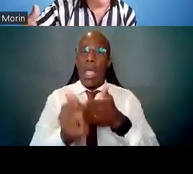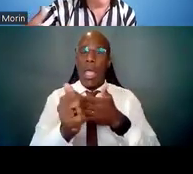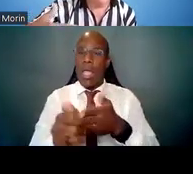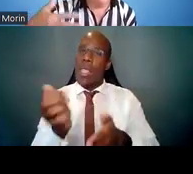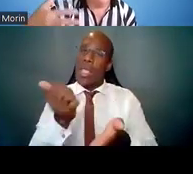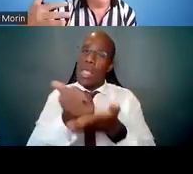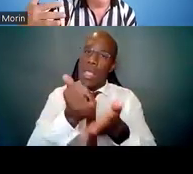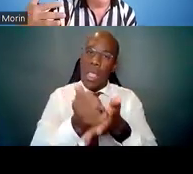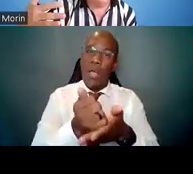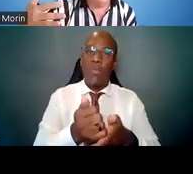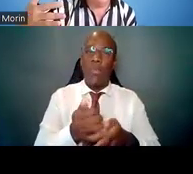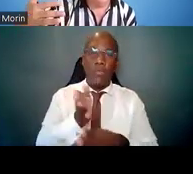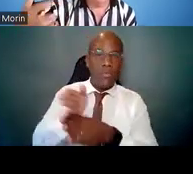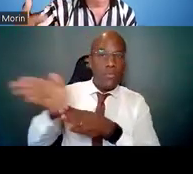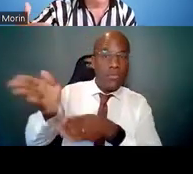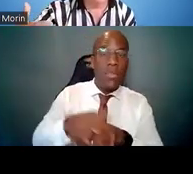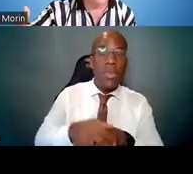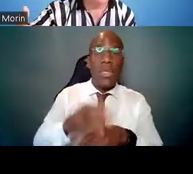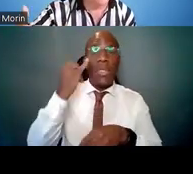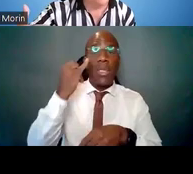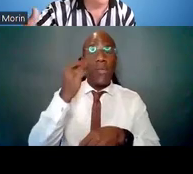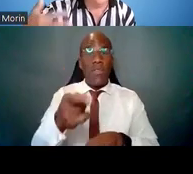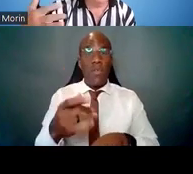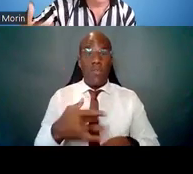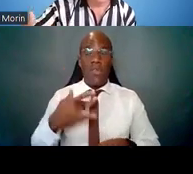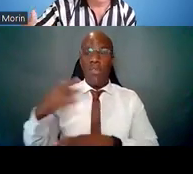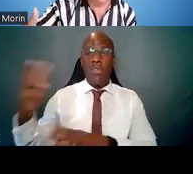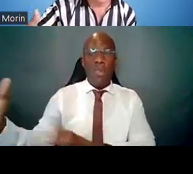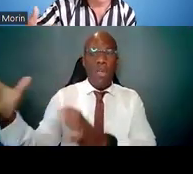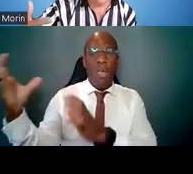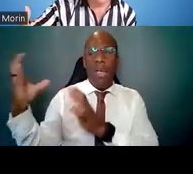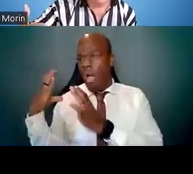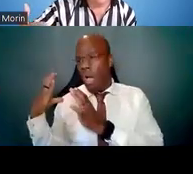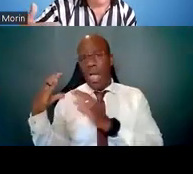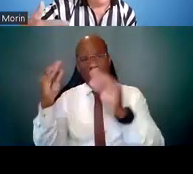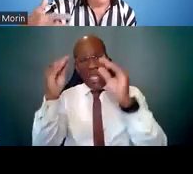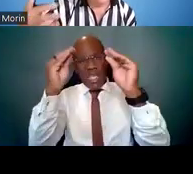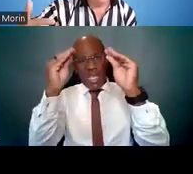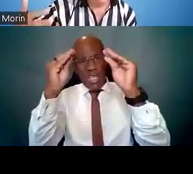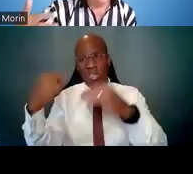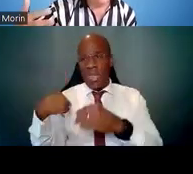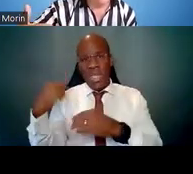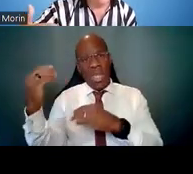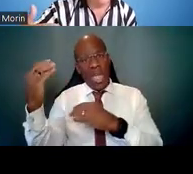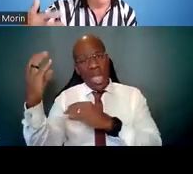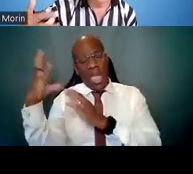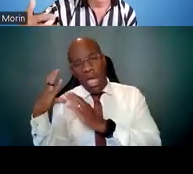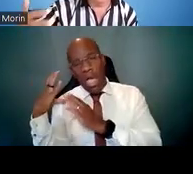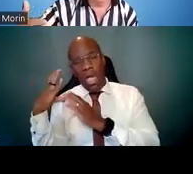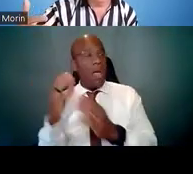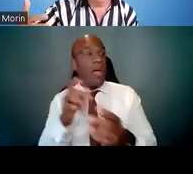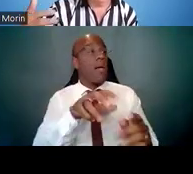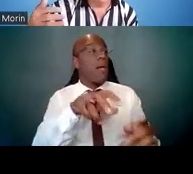and that's something you feel daunted about, find mentors who can help you. But don't just focus on those pieces.